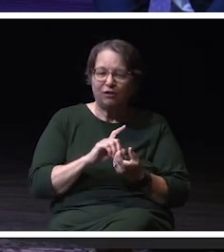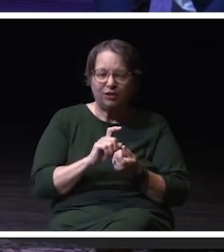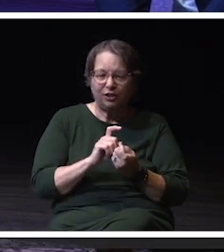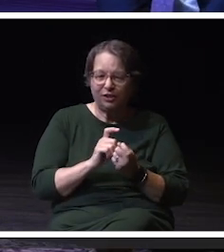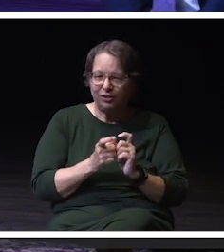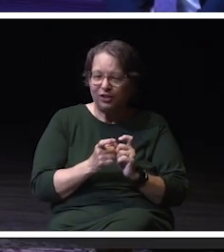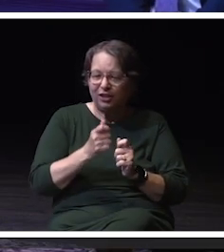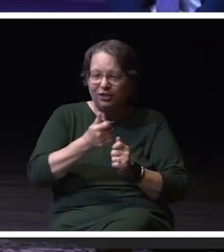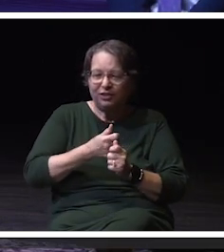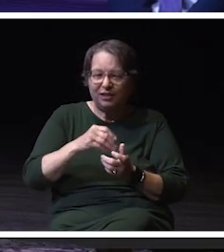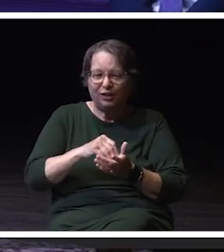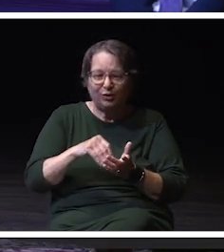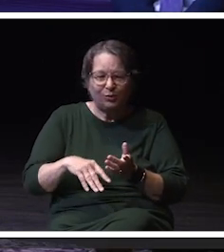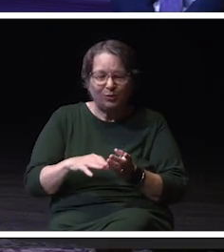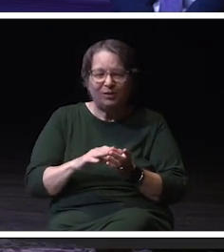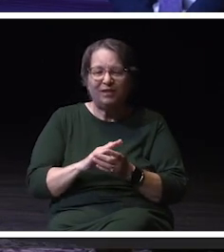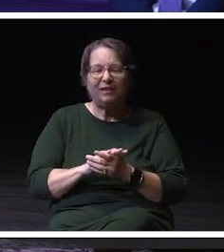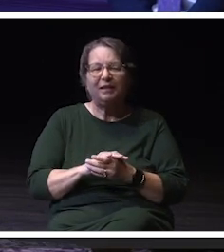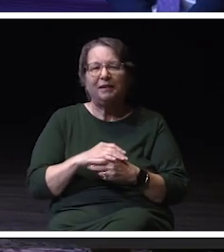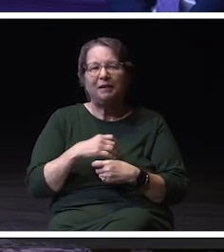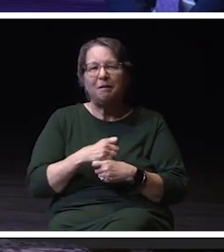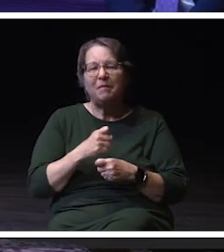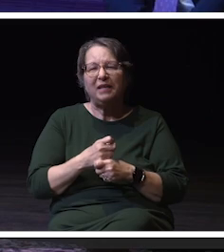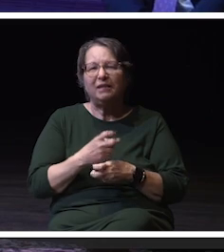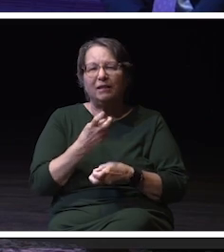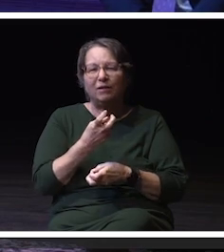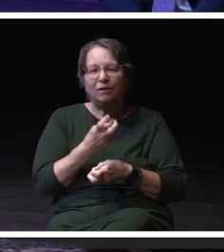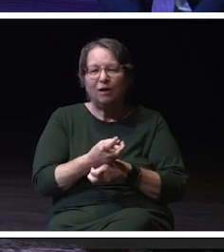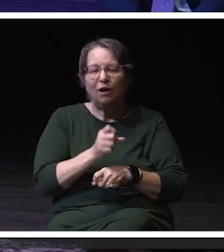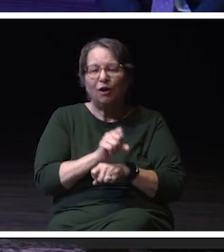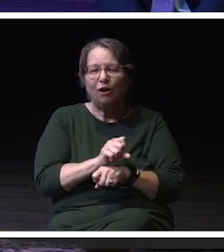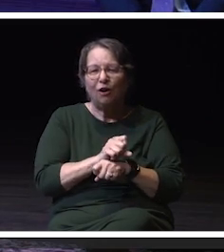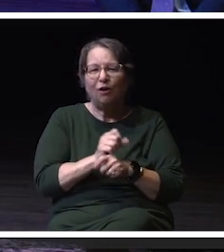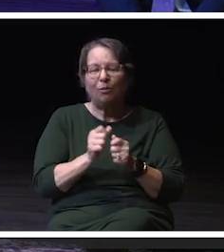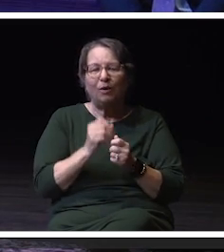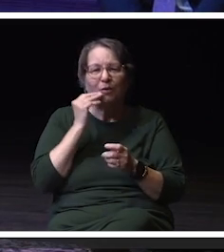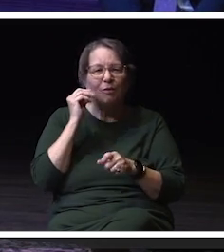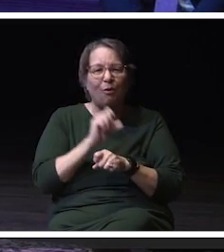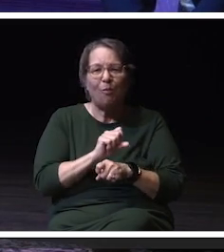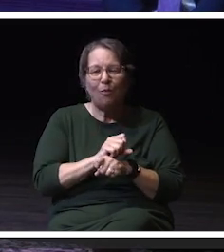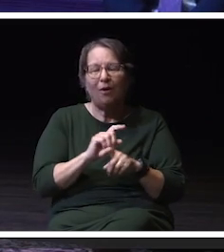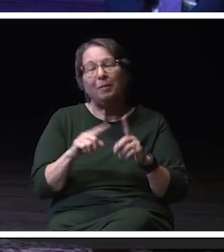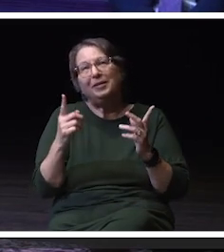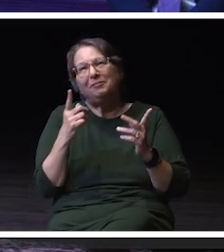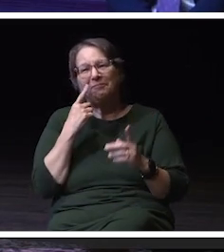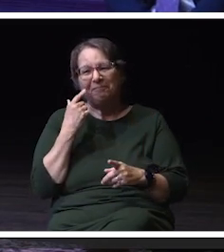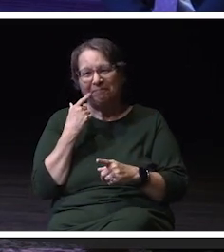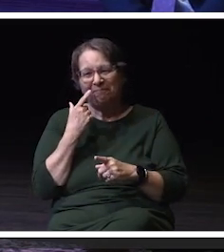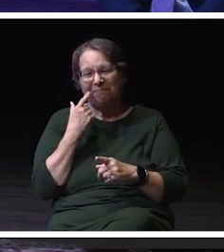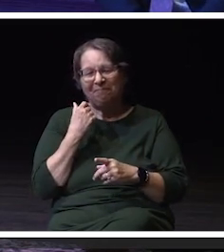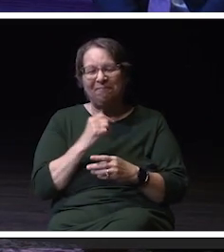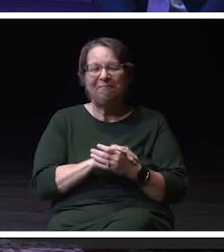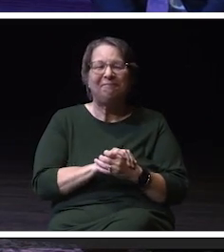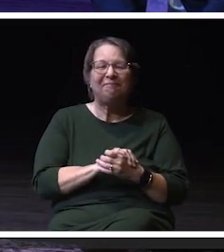and makes us very hard working with all our homework but, you know, it helps me.